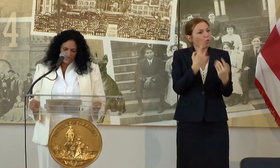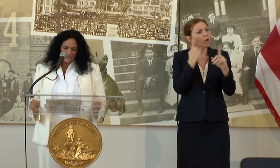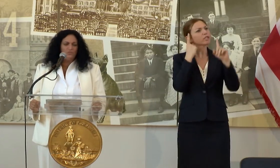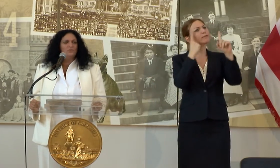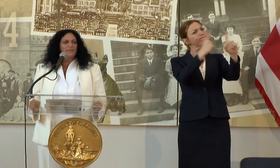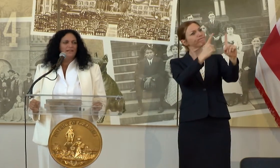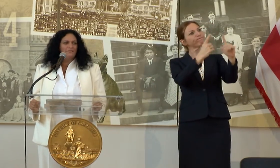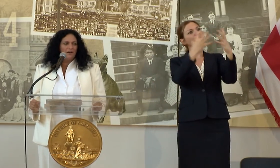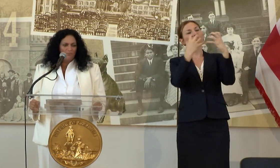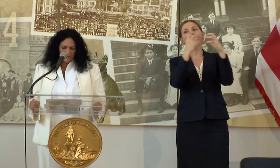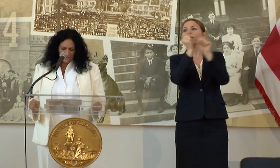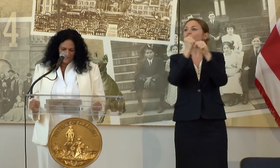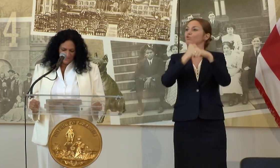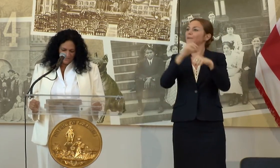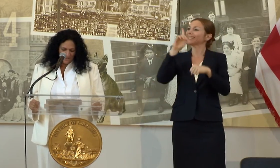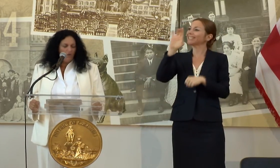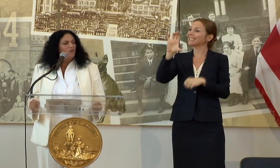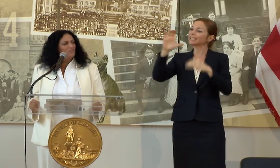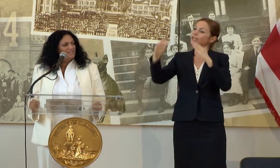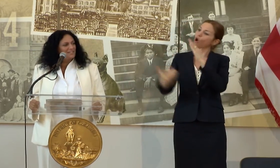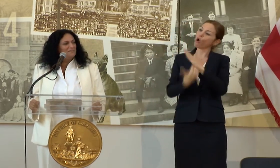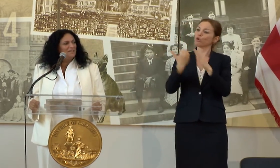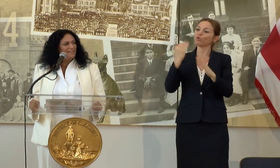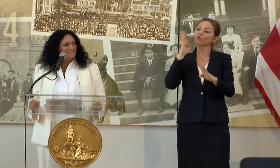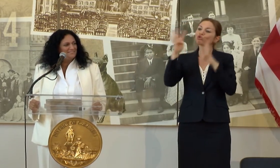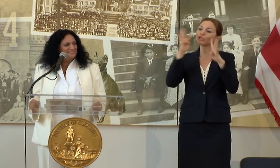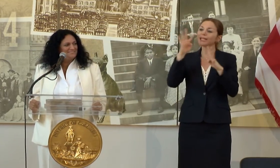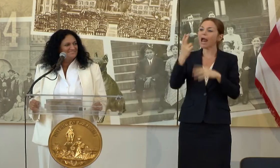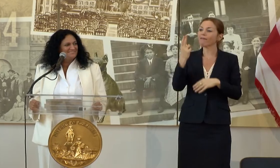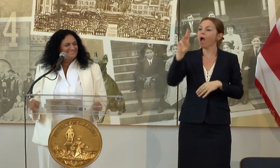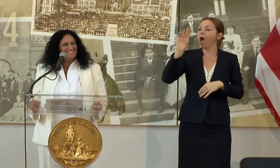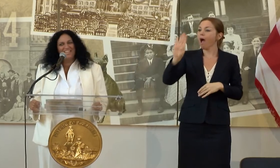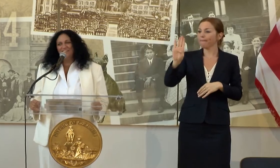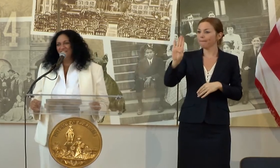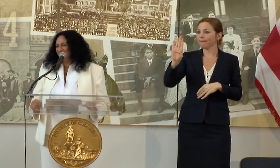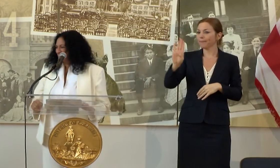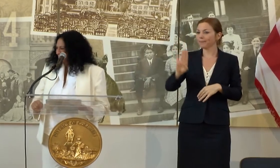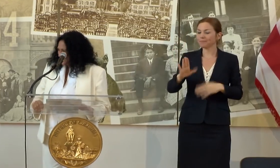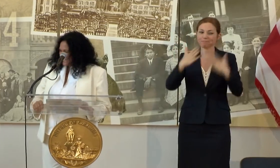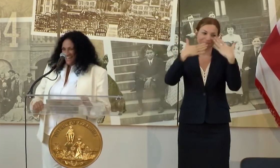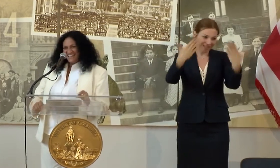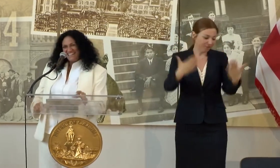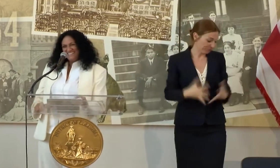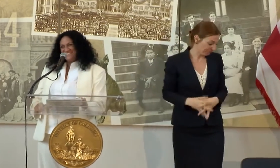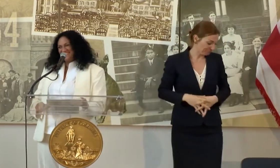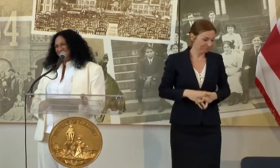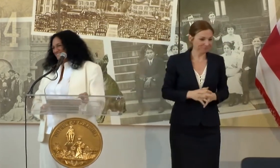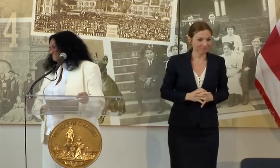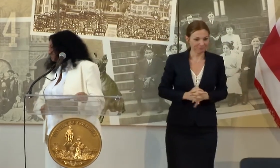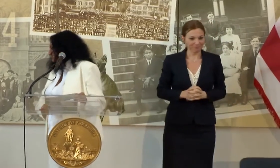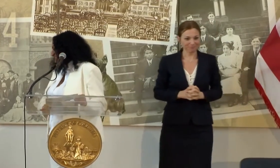THIS NEW CREATIVE HUB ALL THAT IT CAN BE. THANK YOU.